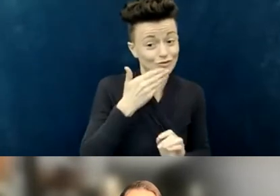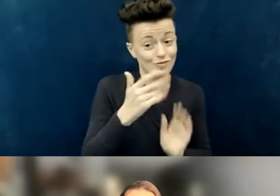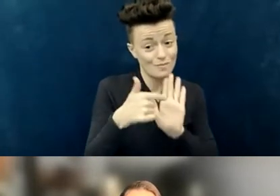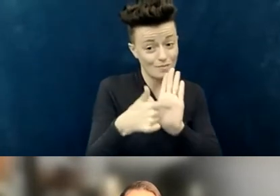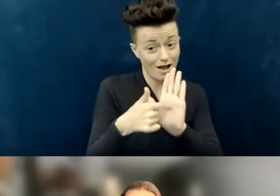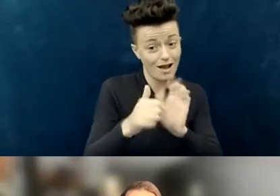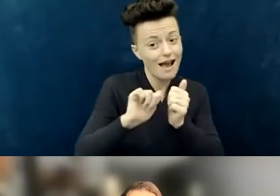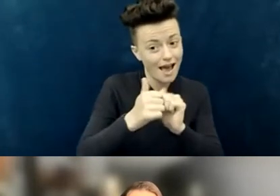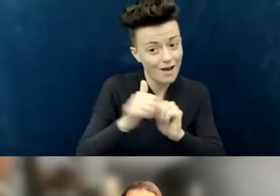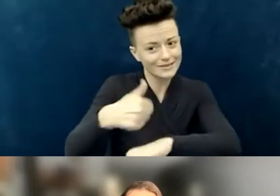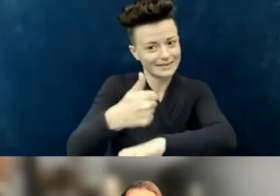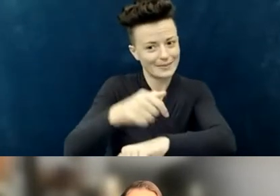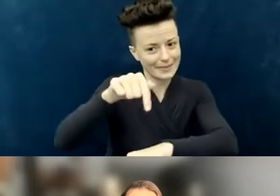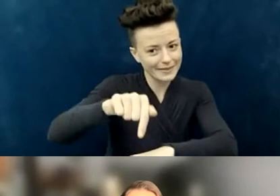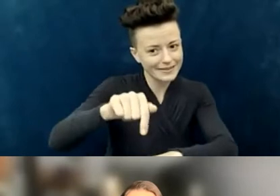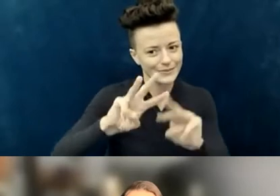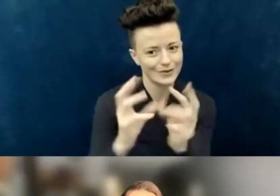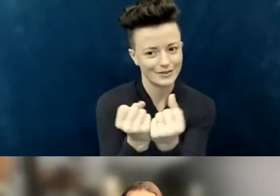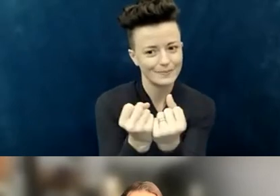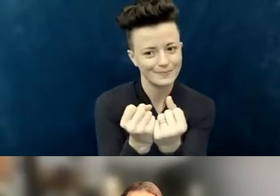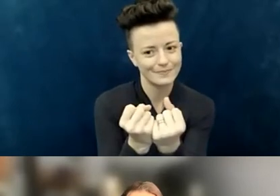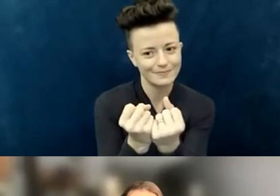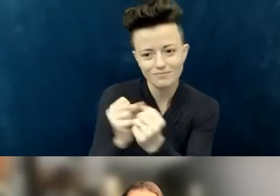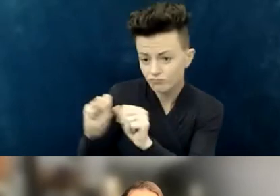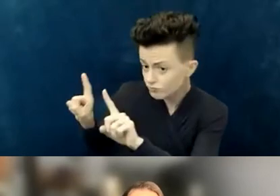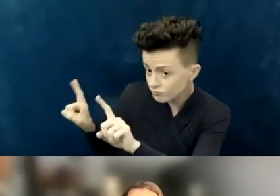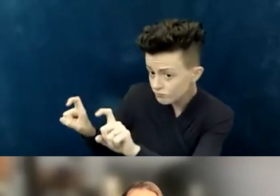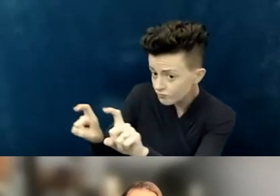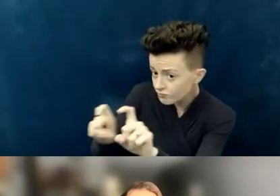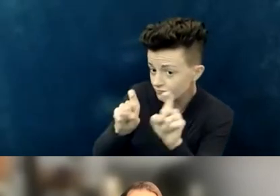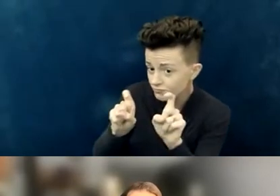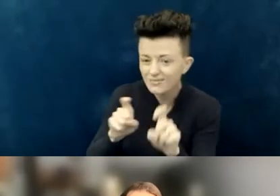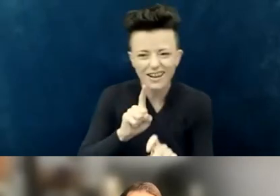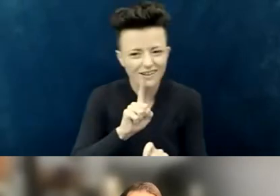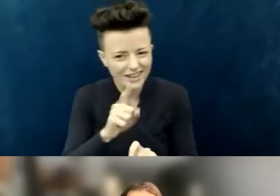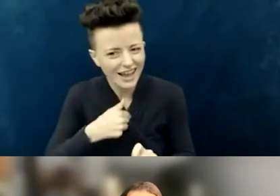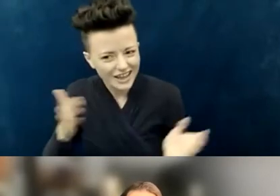so I would encourage people to look at how this happened and the questions that were asked.